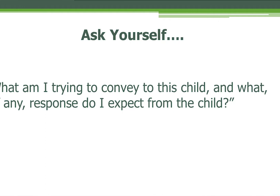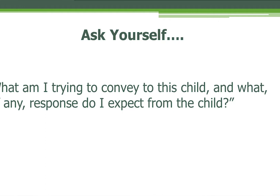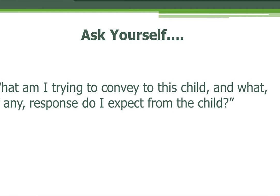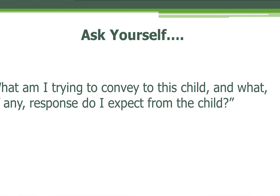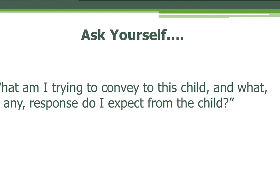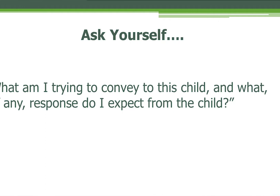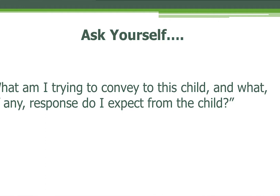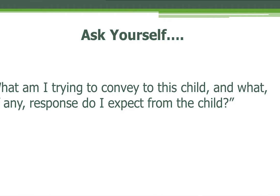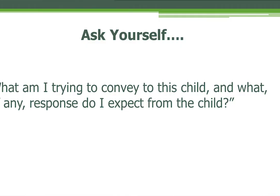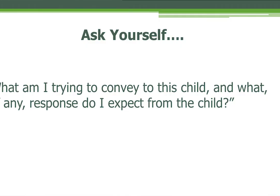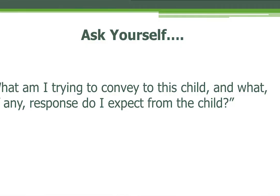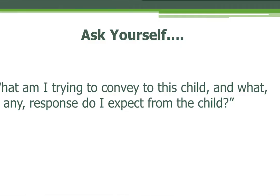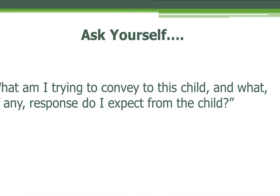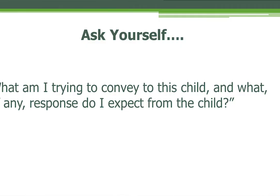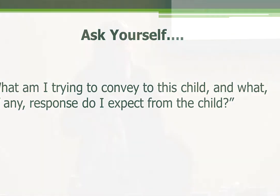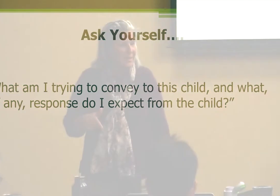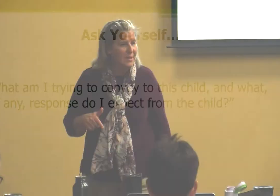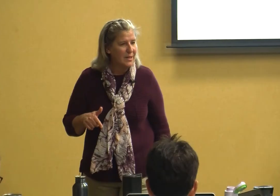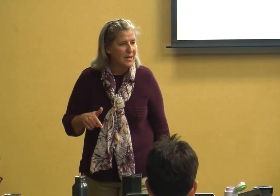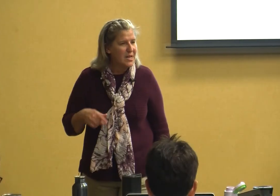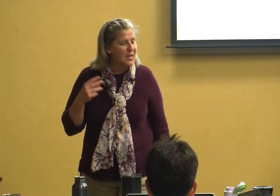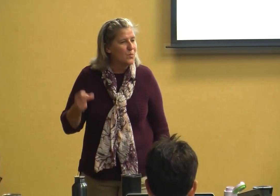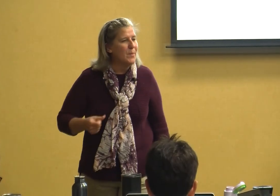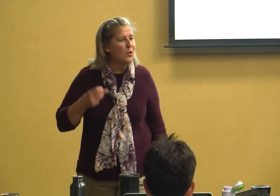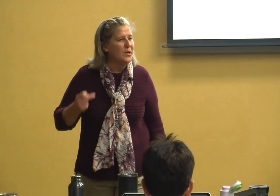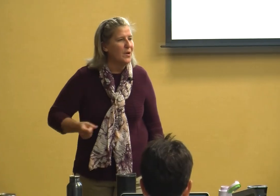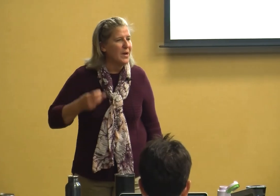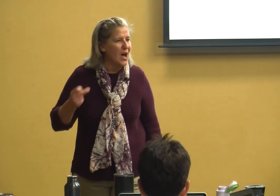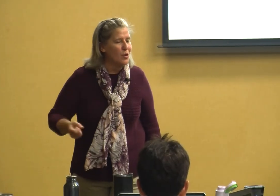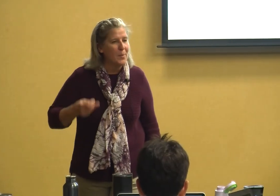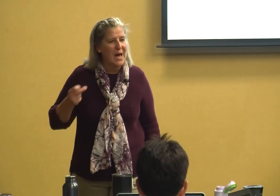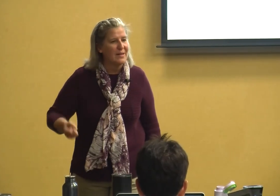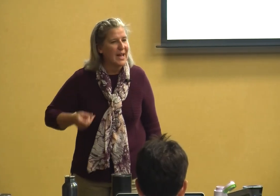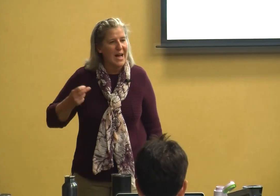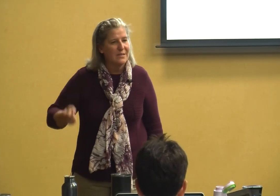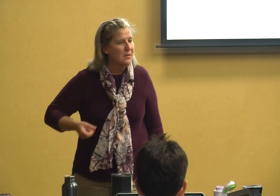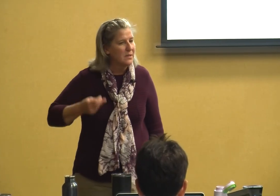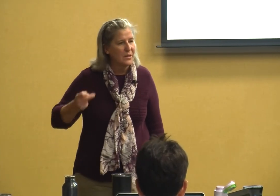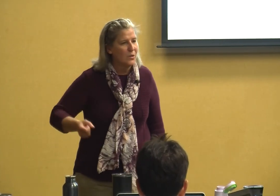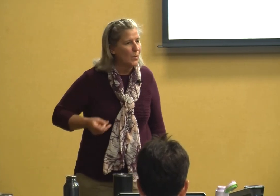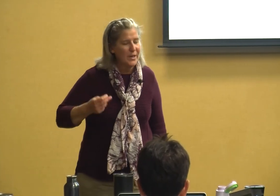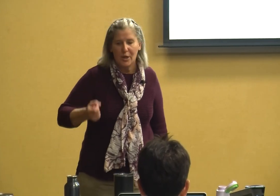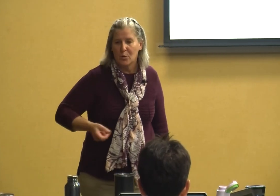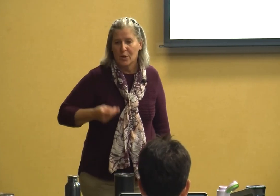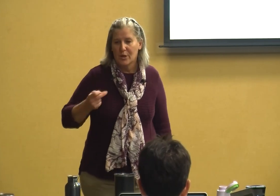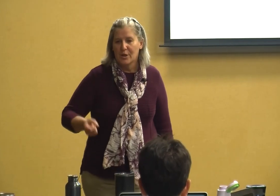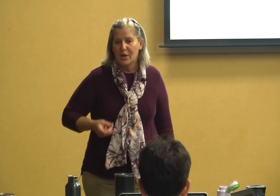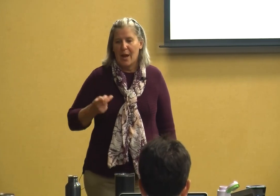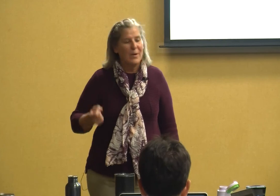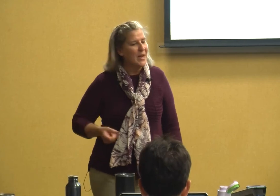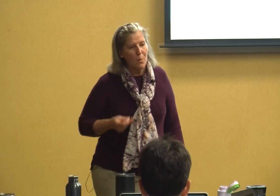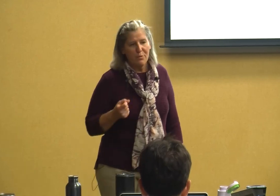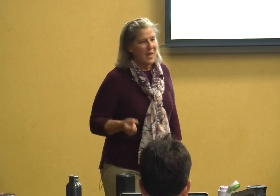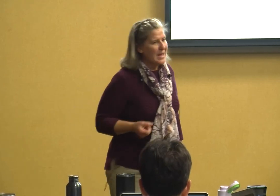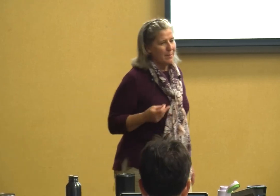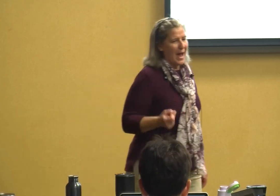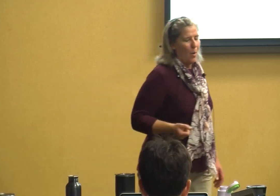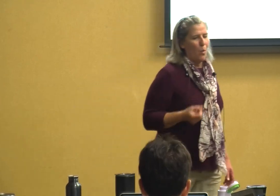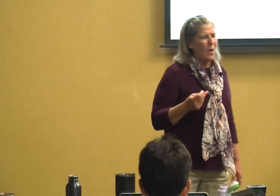am I expecting because we put it on autopilot guys we do and we don't think about well what